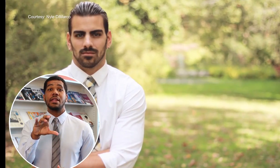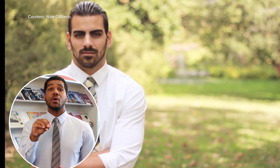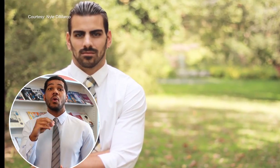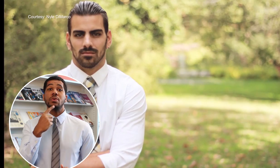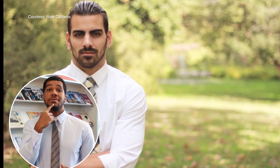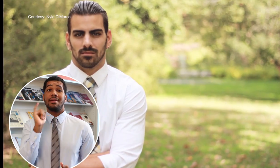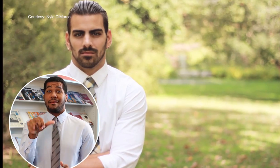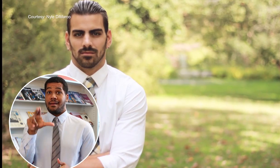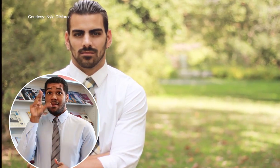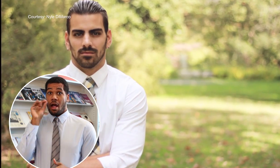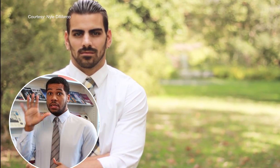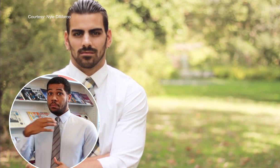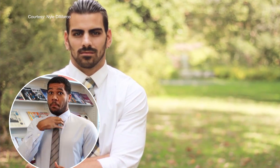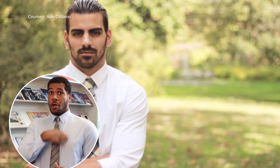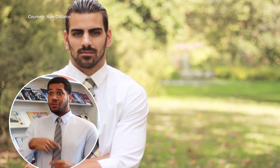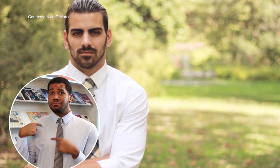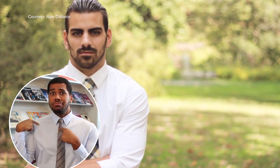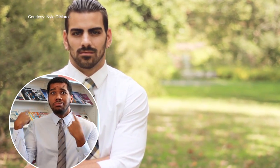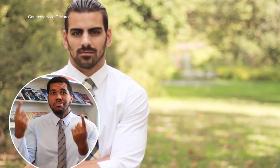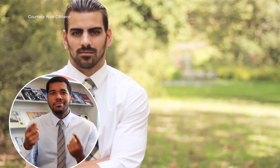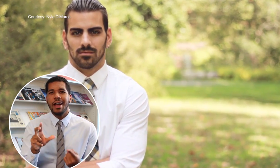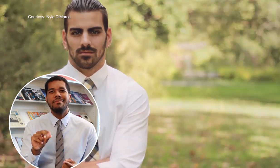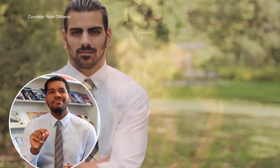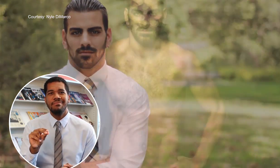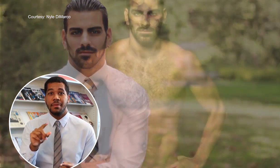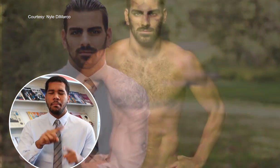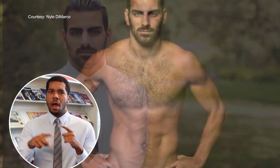Nico says that this hasn’t been Nyle’s life long passion --